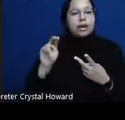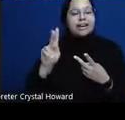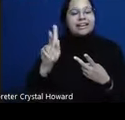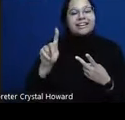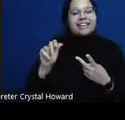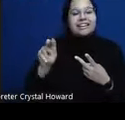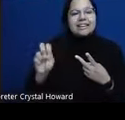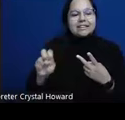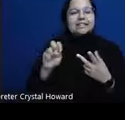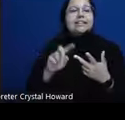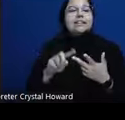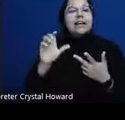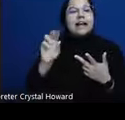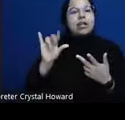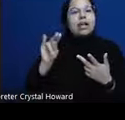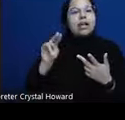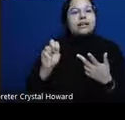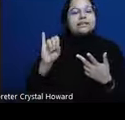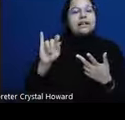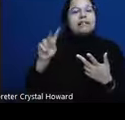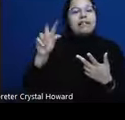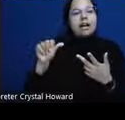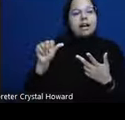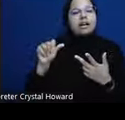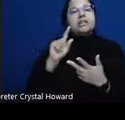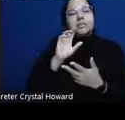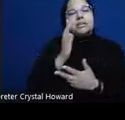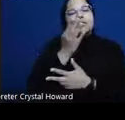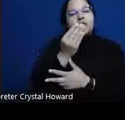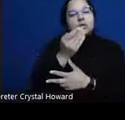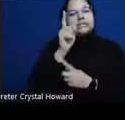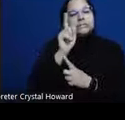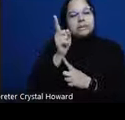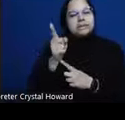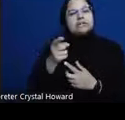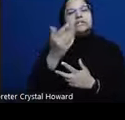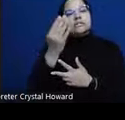14 minutes or so and then what I'd like to do is have about three four minutes of questions